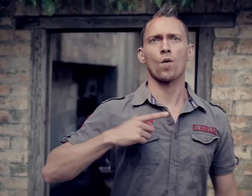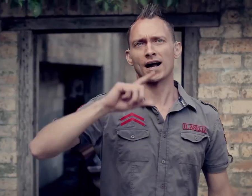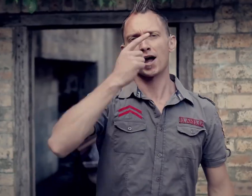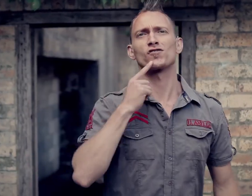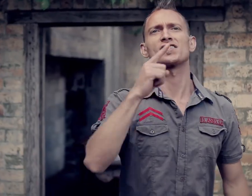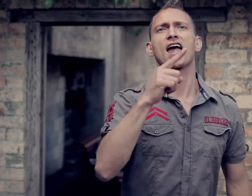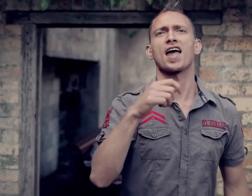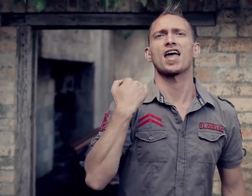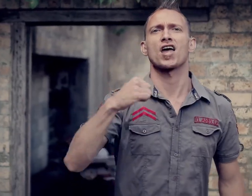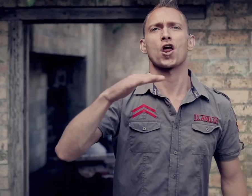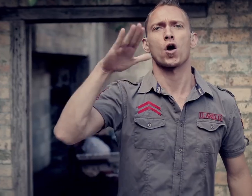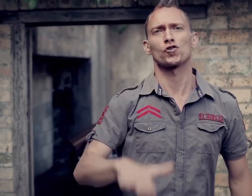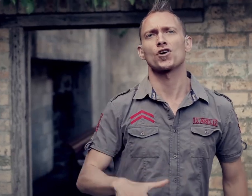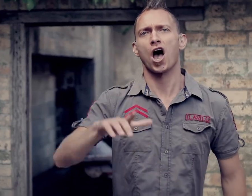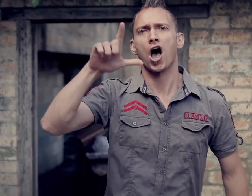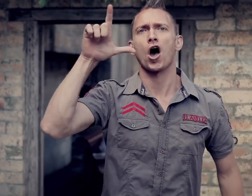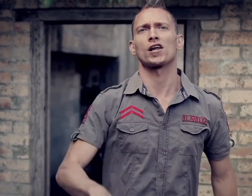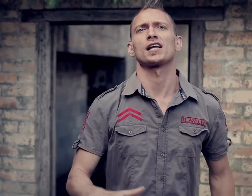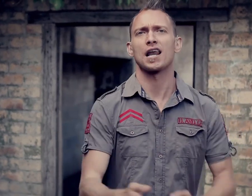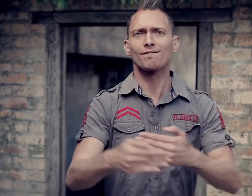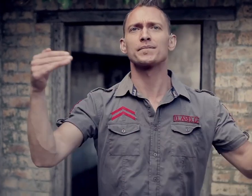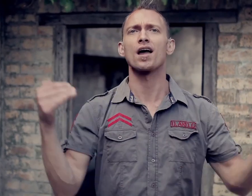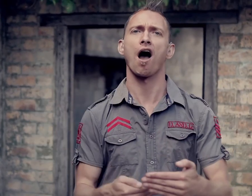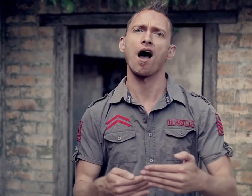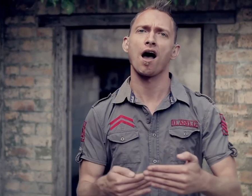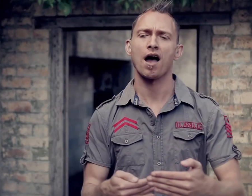How can you say, no child is left behind?